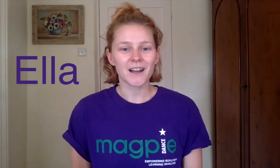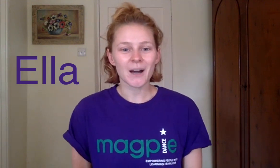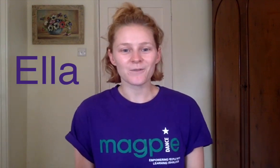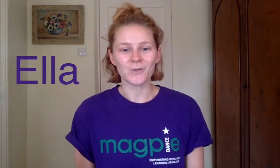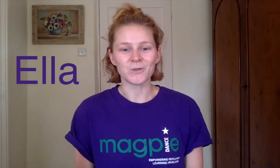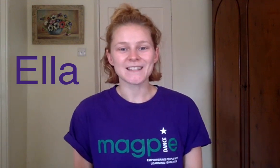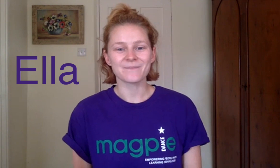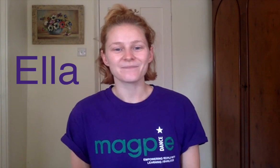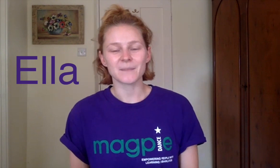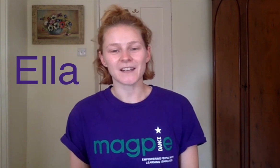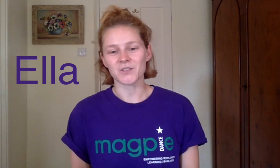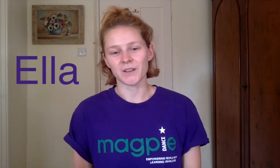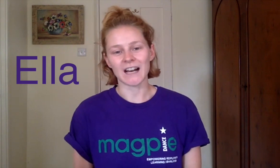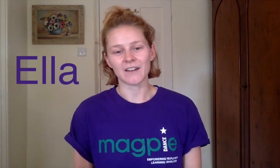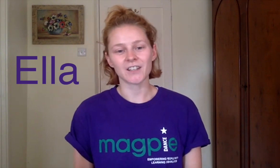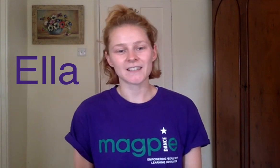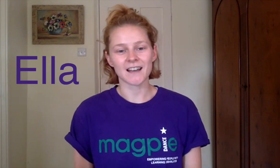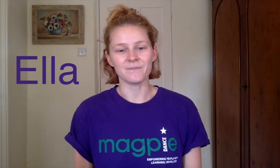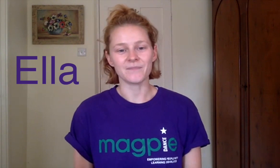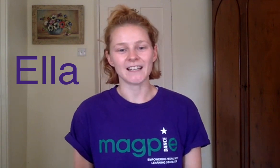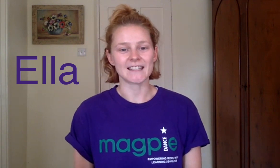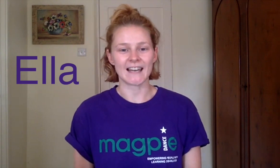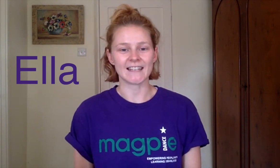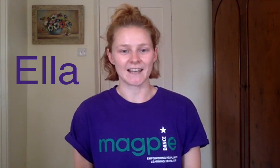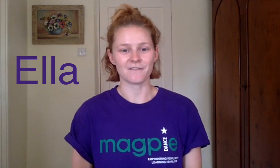a couple of rules to make sure that you have a good time and stay safe